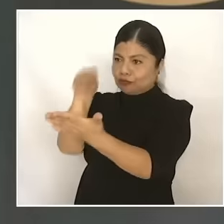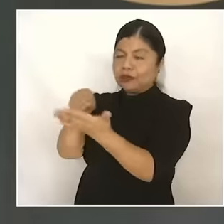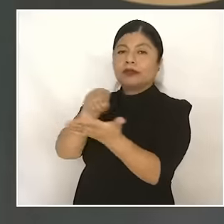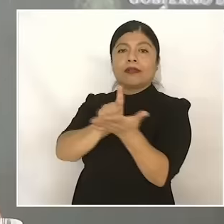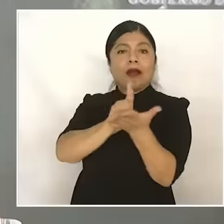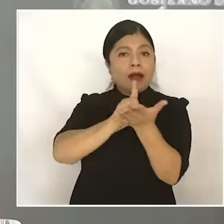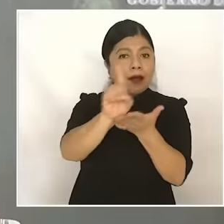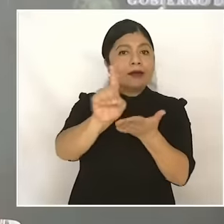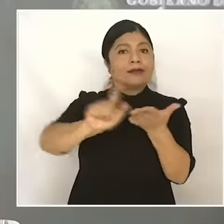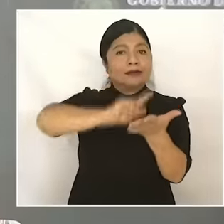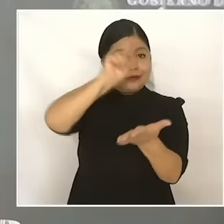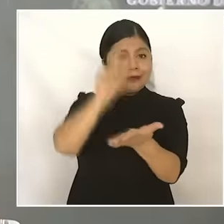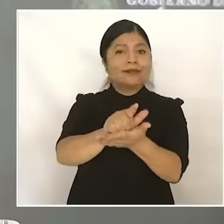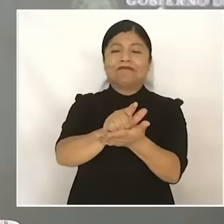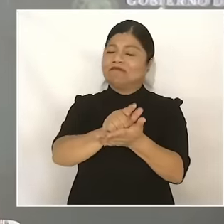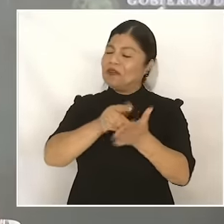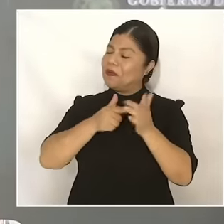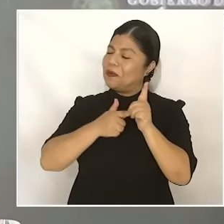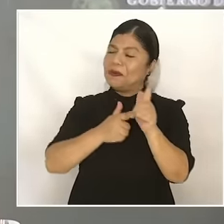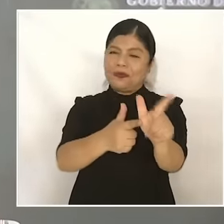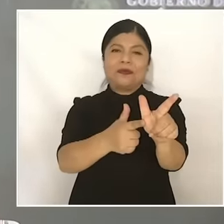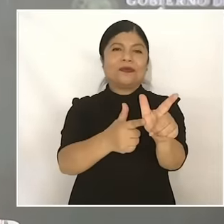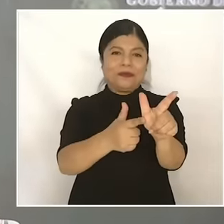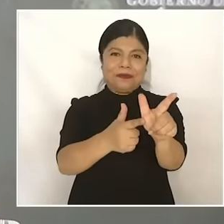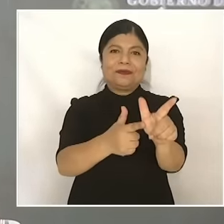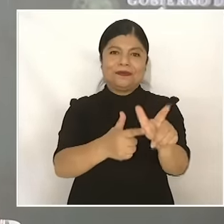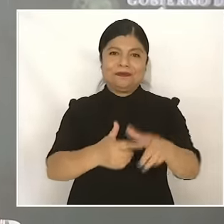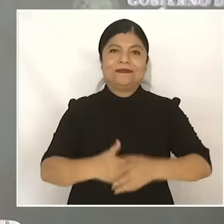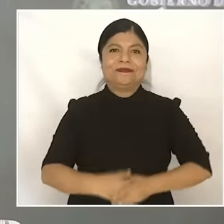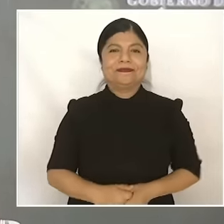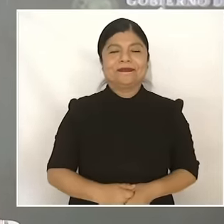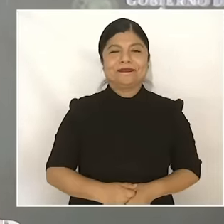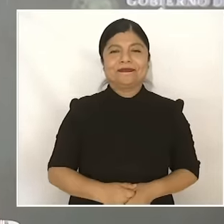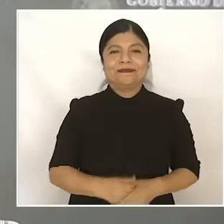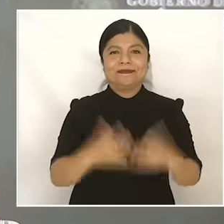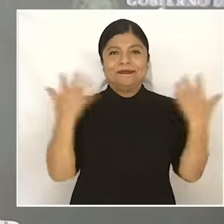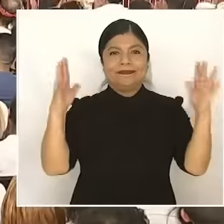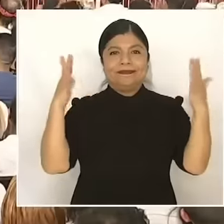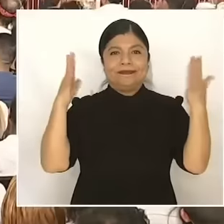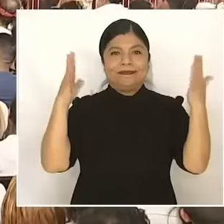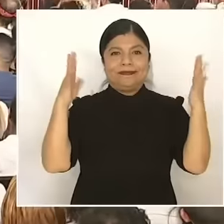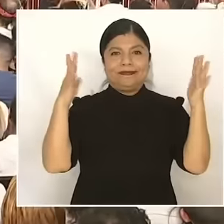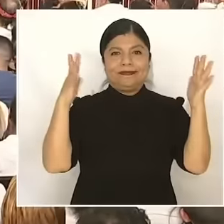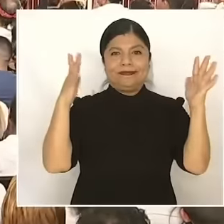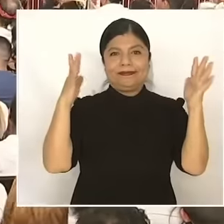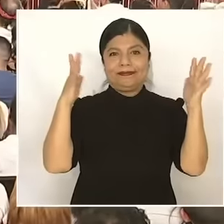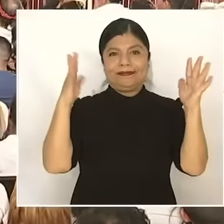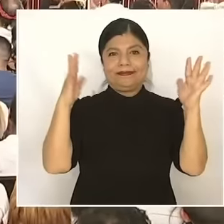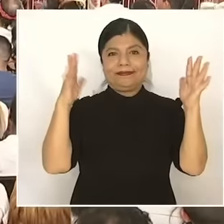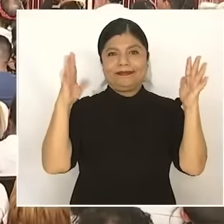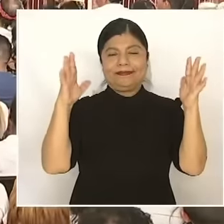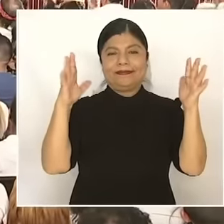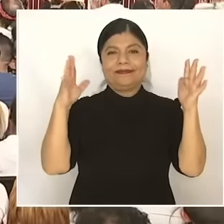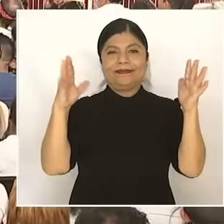Mexico and